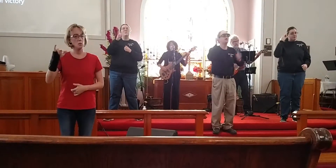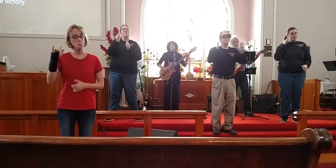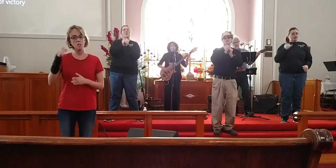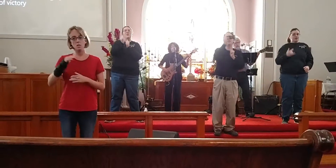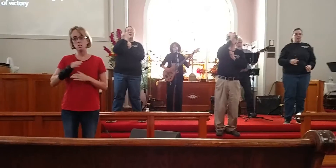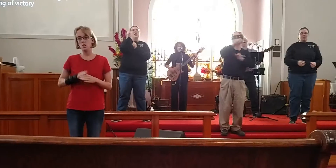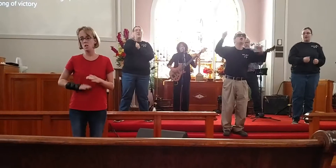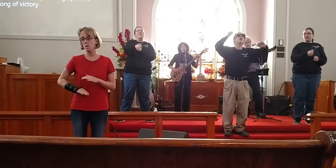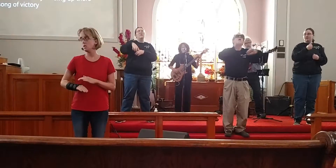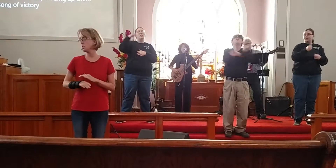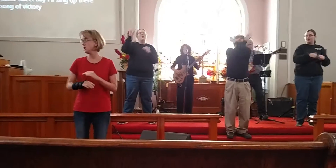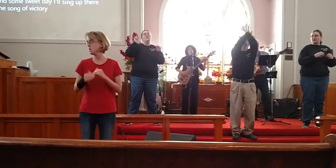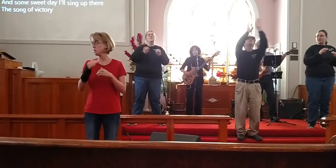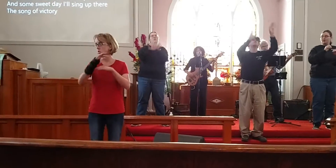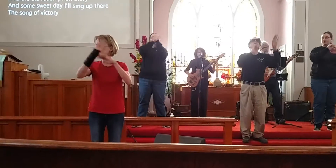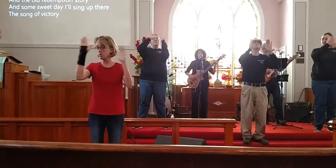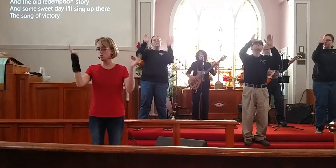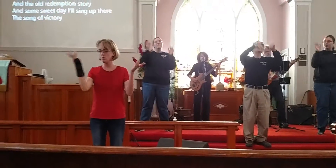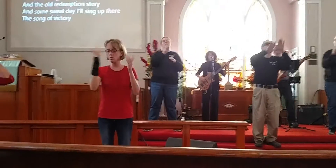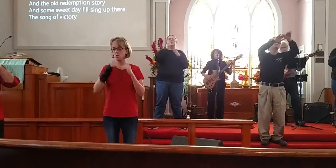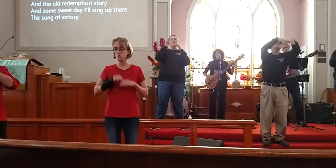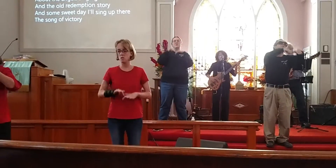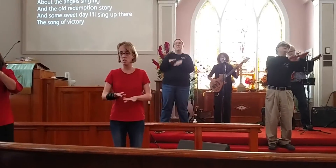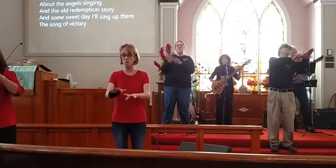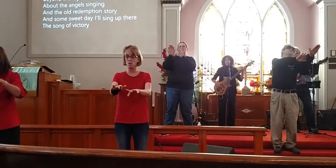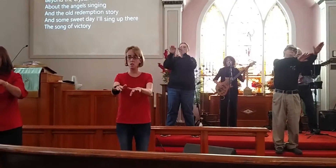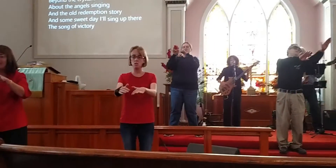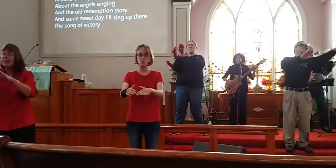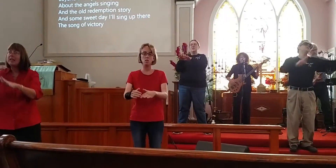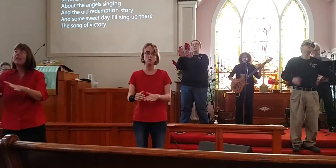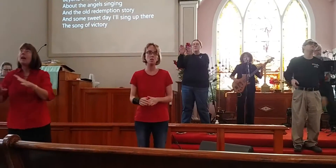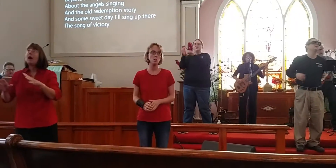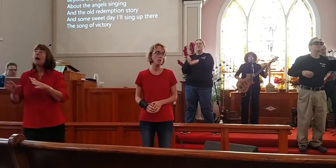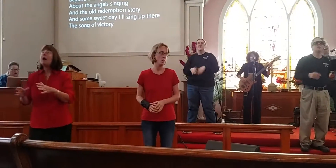Beyond the crystal sea